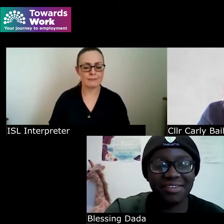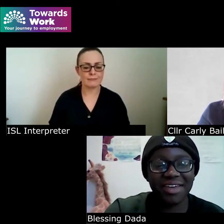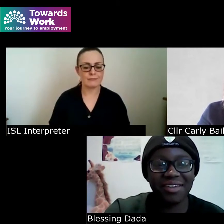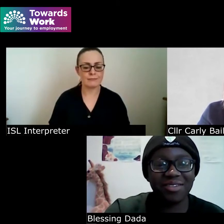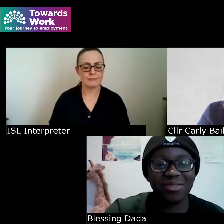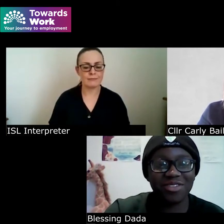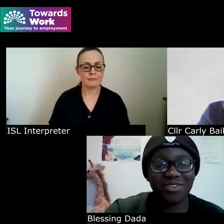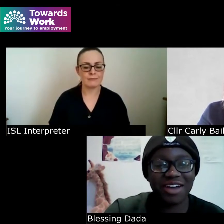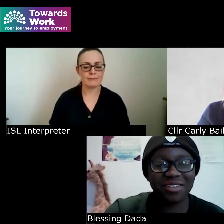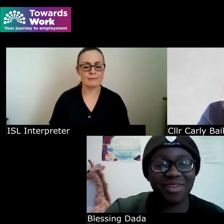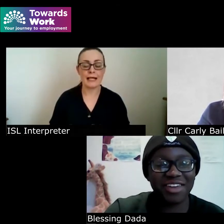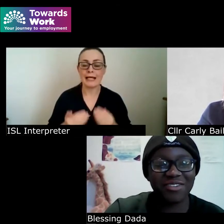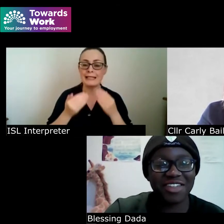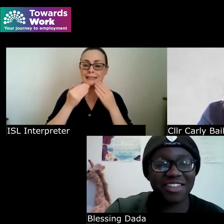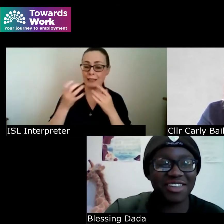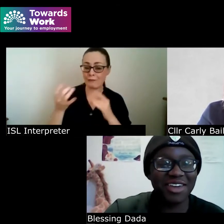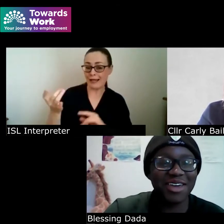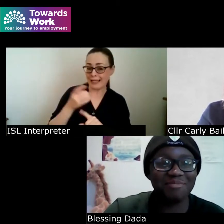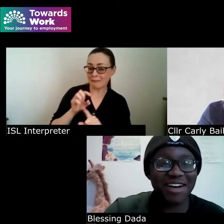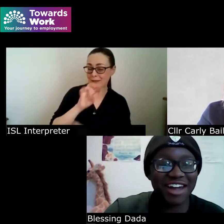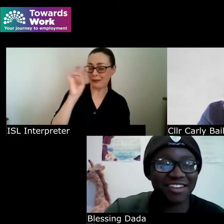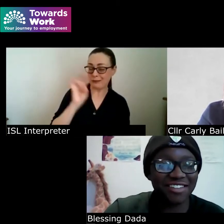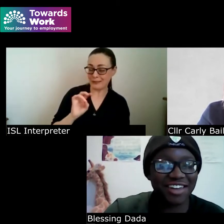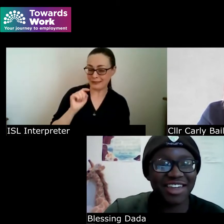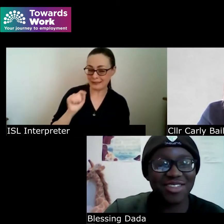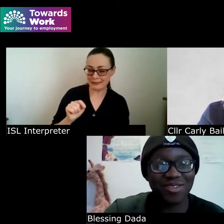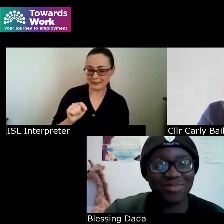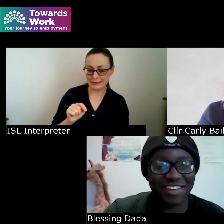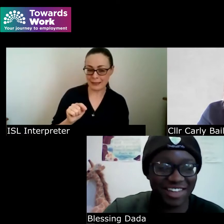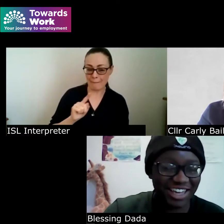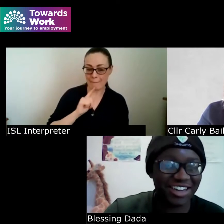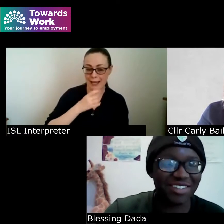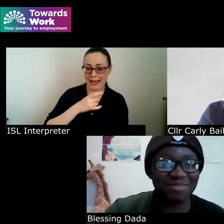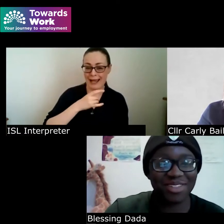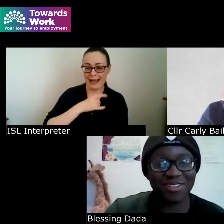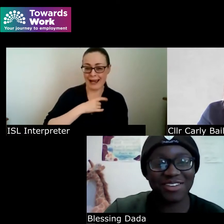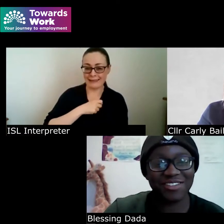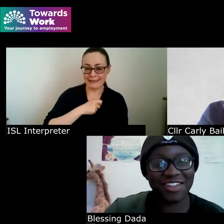thank you so much for asking me that question my heart's like jumped because I'm so nervous